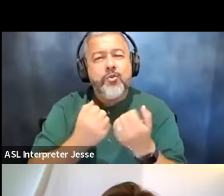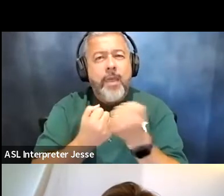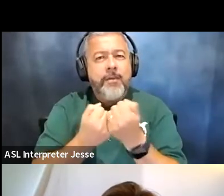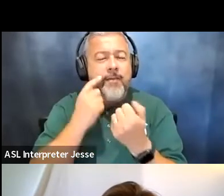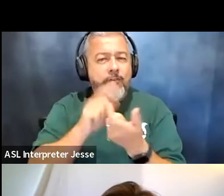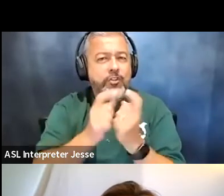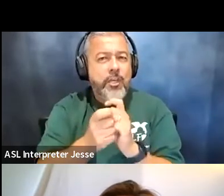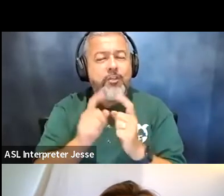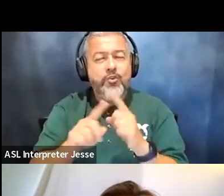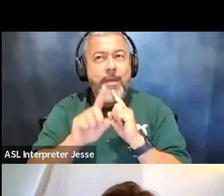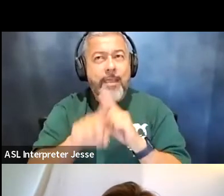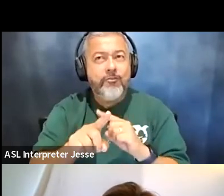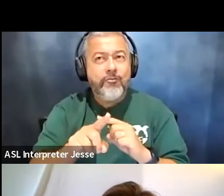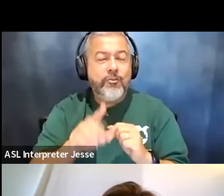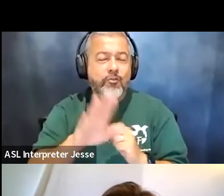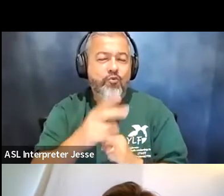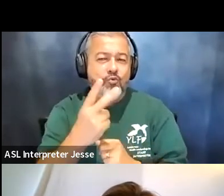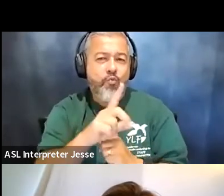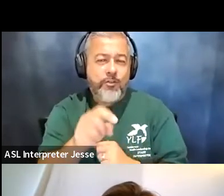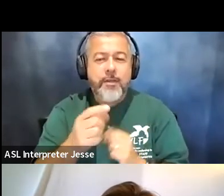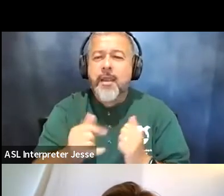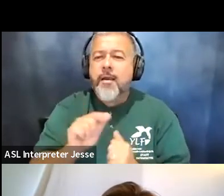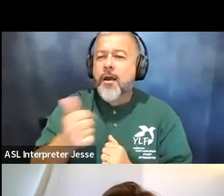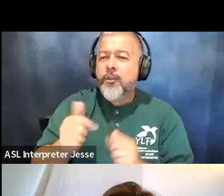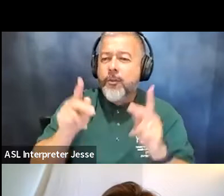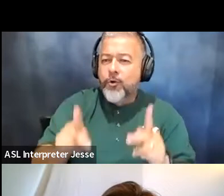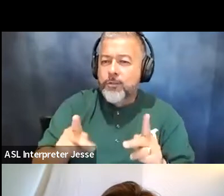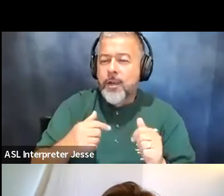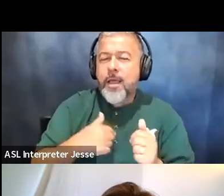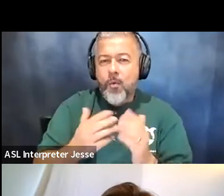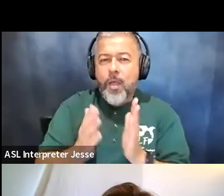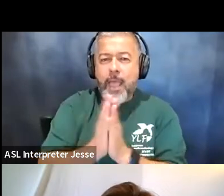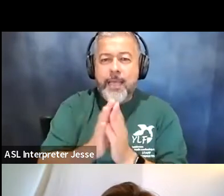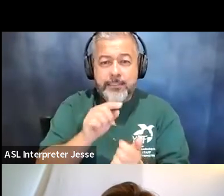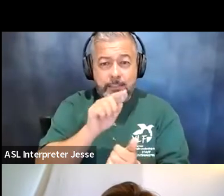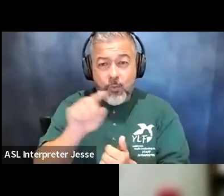that's great um so i'm gonna go to someone else and and i am gonna kind of ask you guys to combine